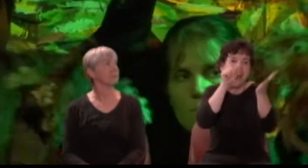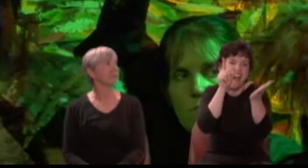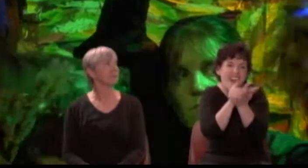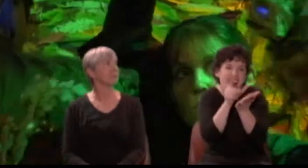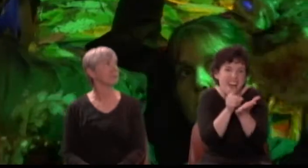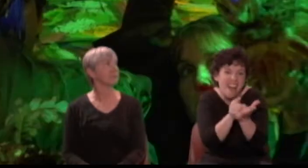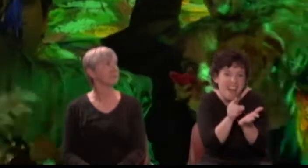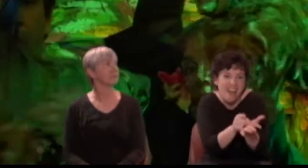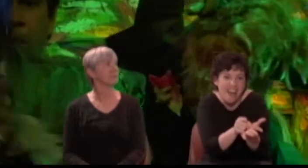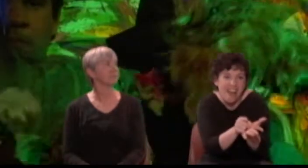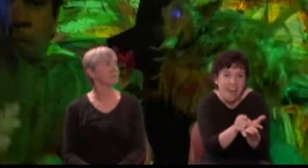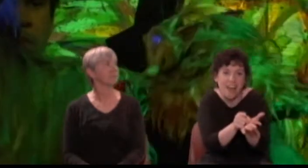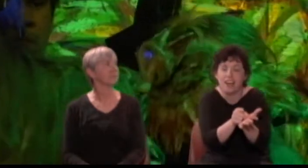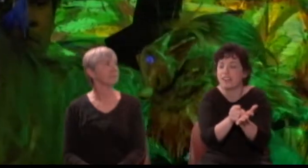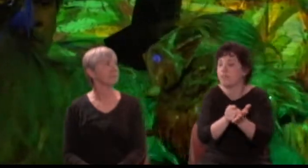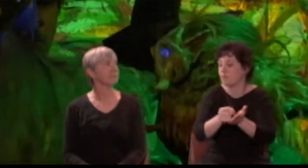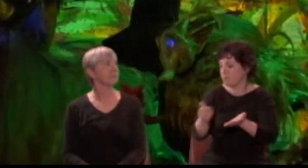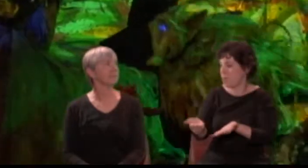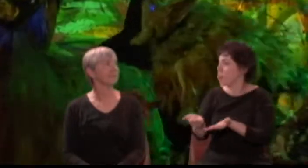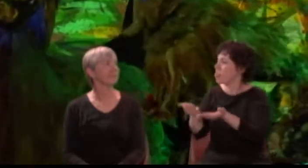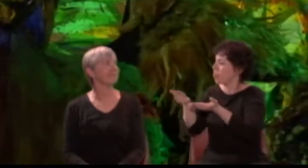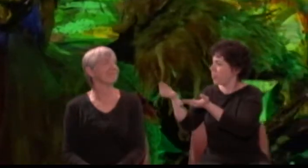Take thou some of it and seek through this grove.